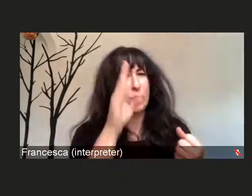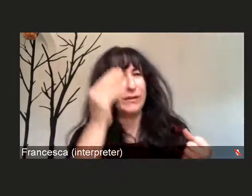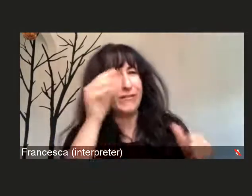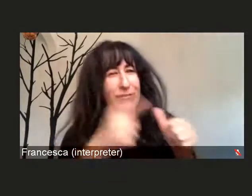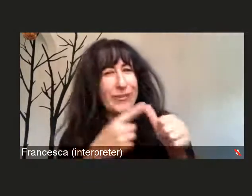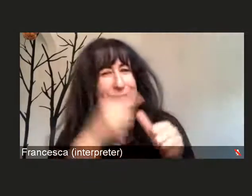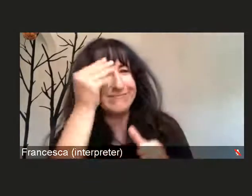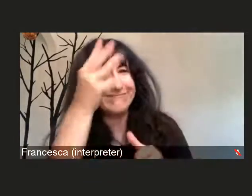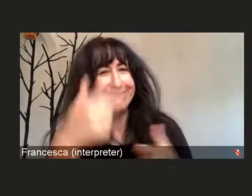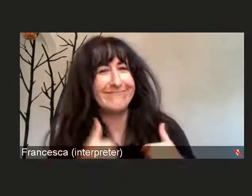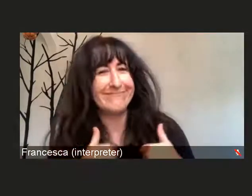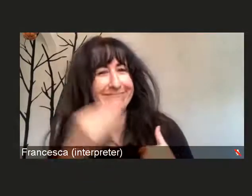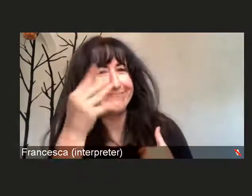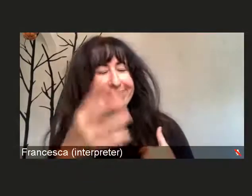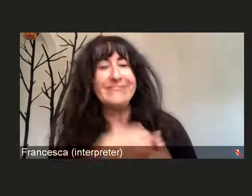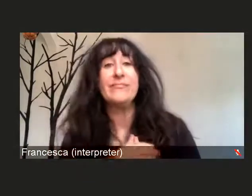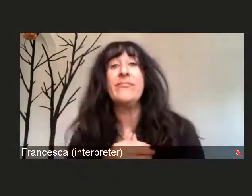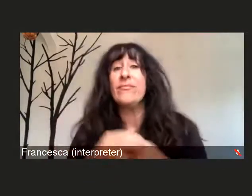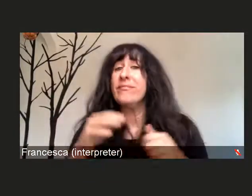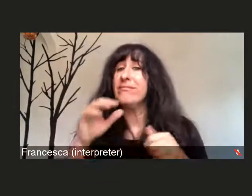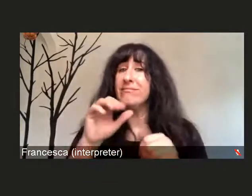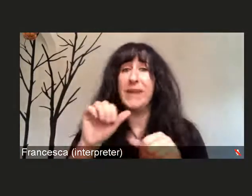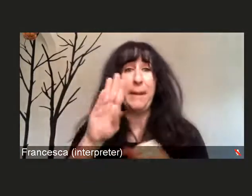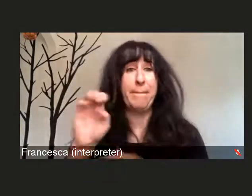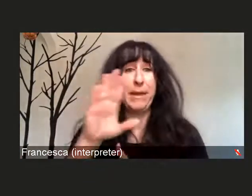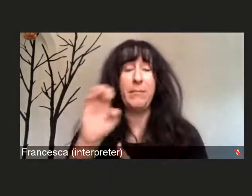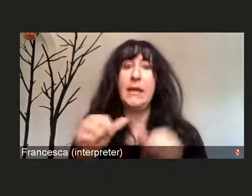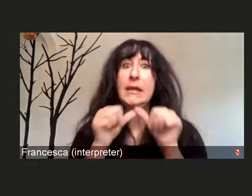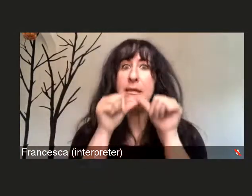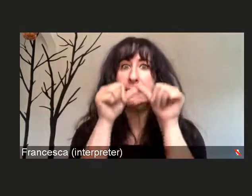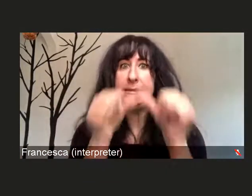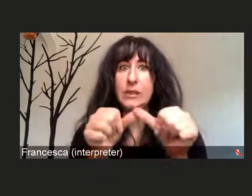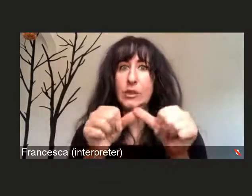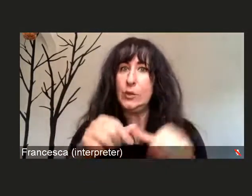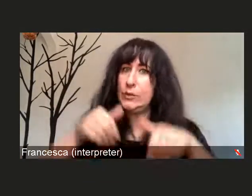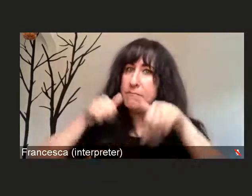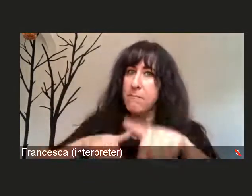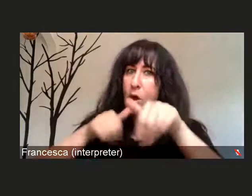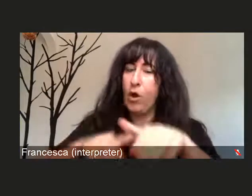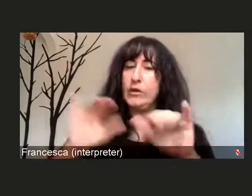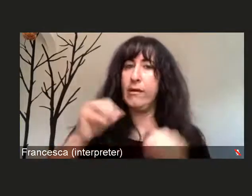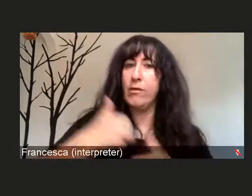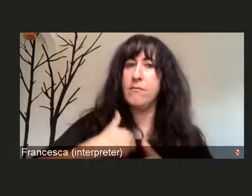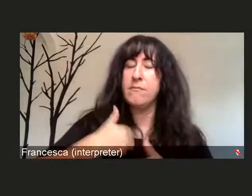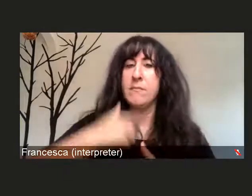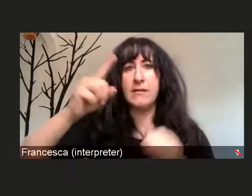to fight the front on so many different areas. We continue to take care of patients who are still coming